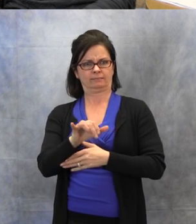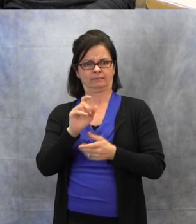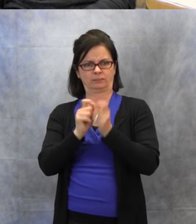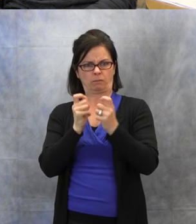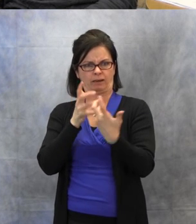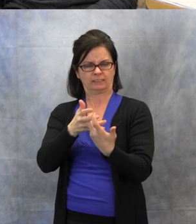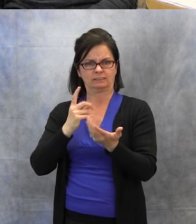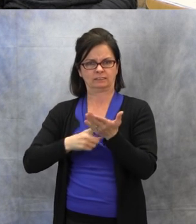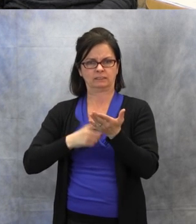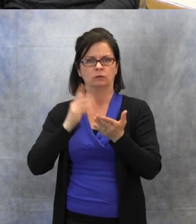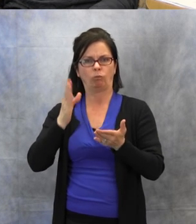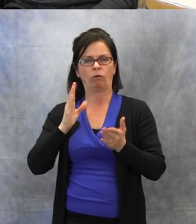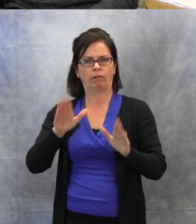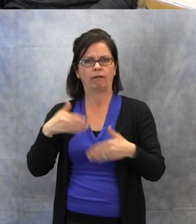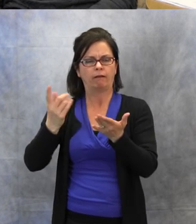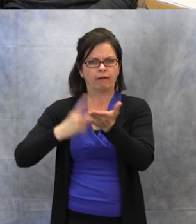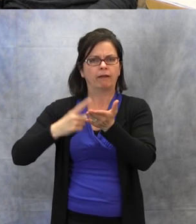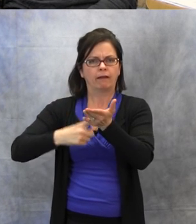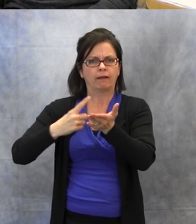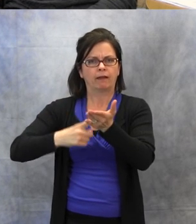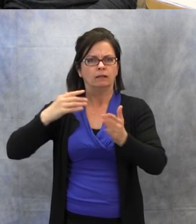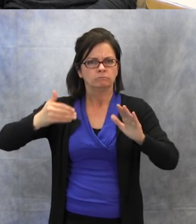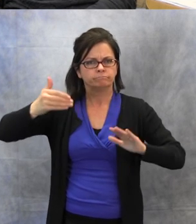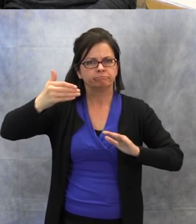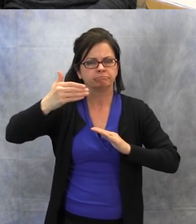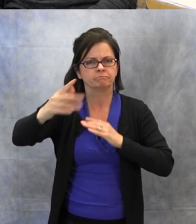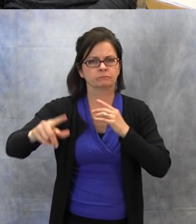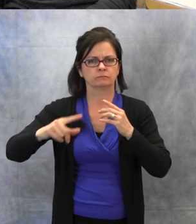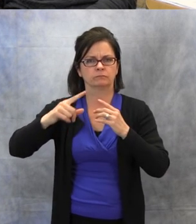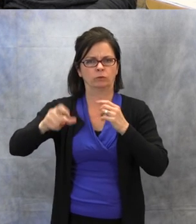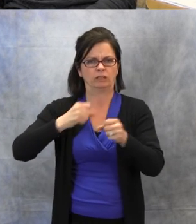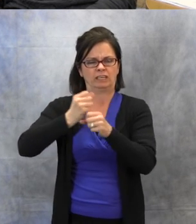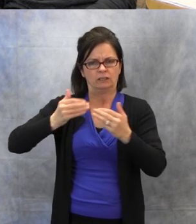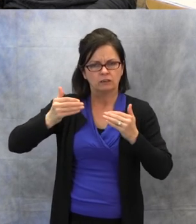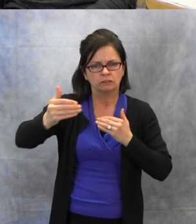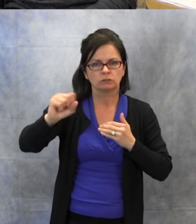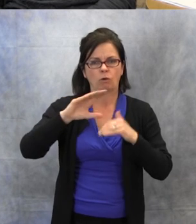to make sure all team members are aware of these accommodations for the students.